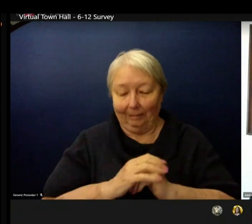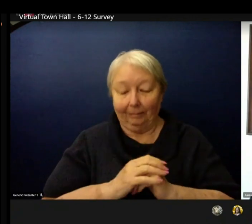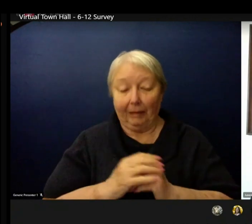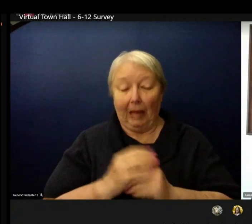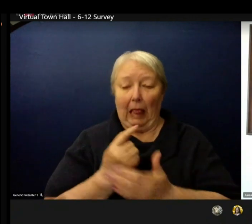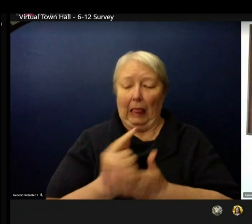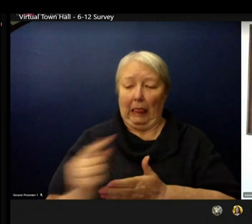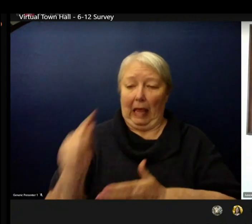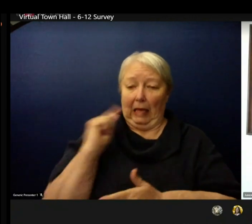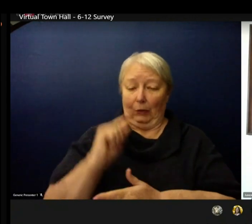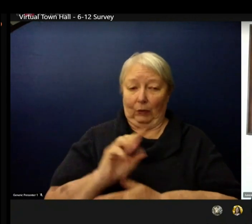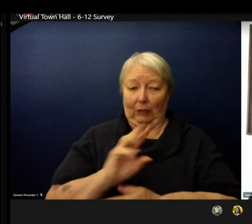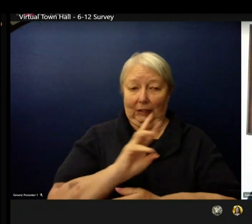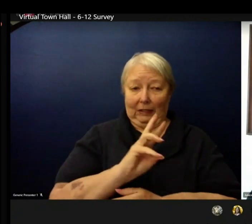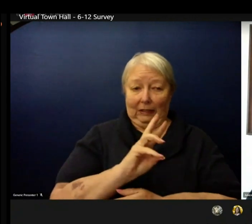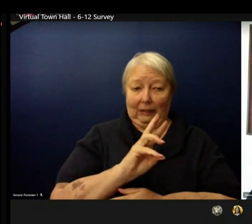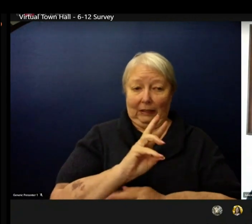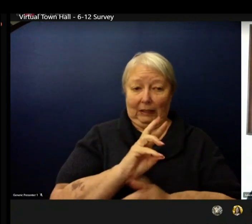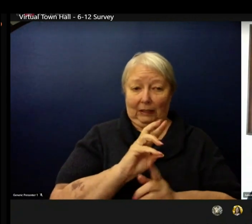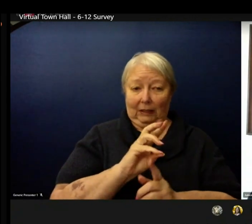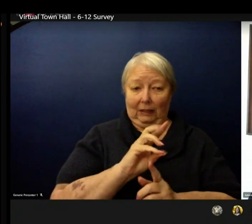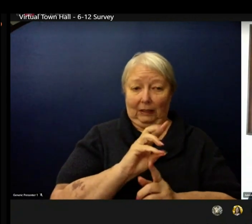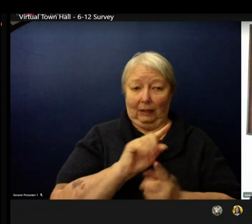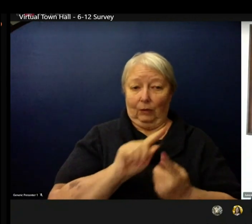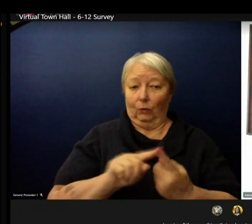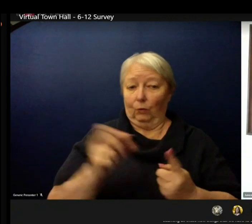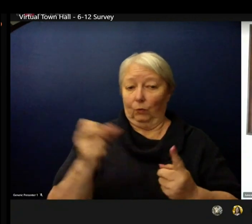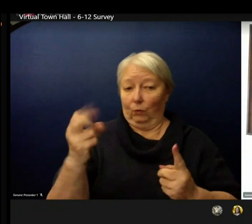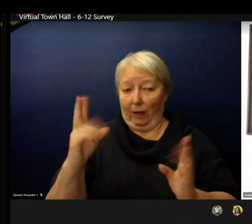to choose between hybrid in-person learning part time